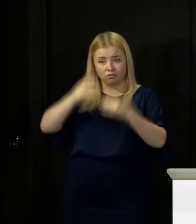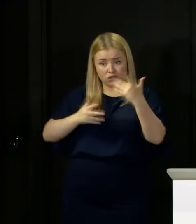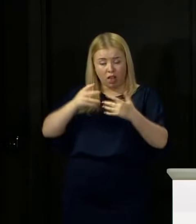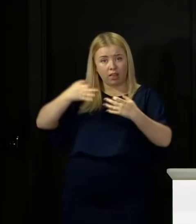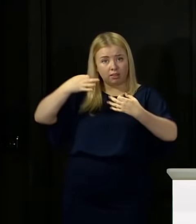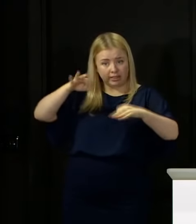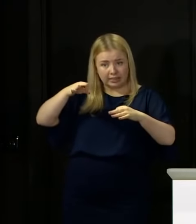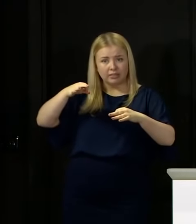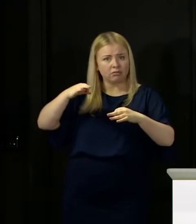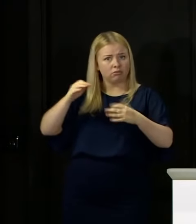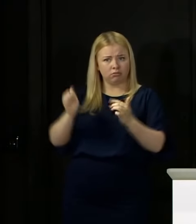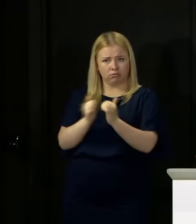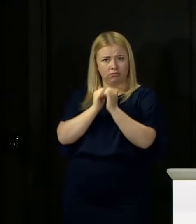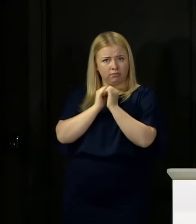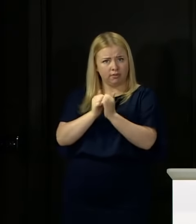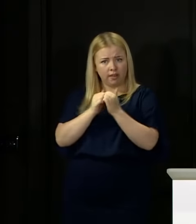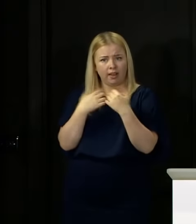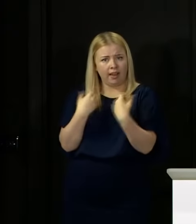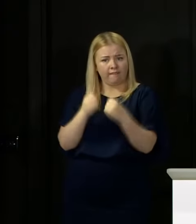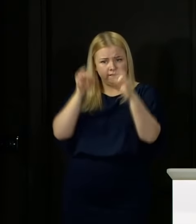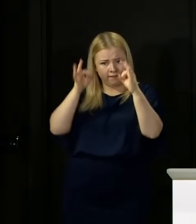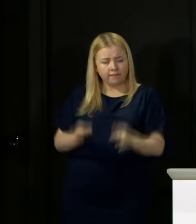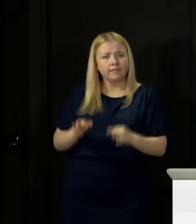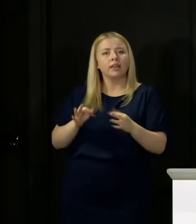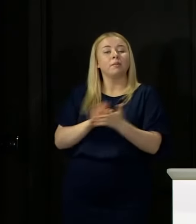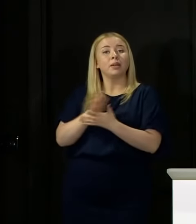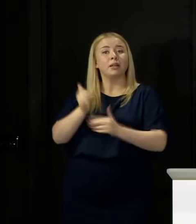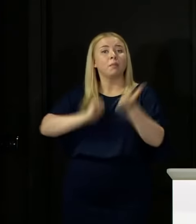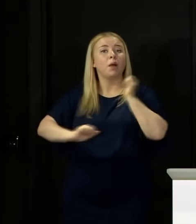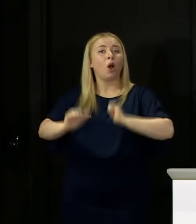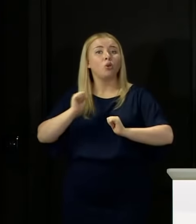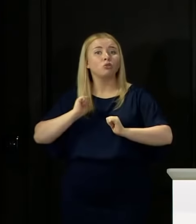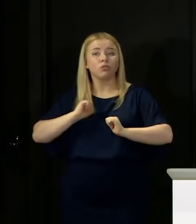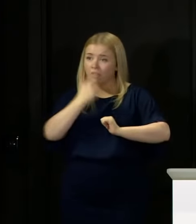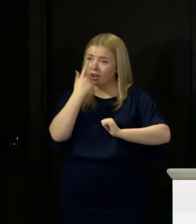to feel proud of them, and if you are disappointed in them, you deserve to have the opportunity